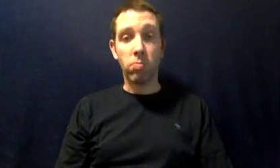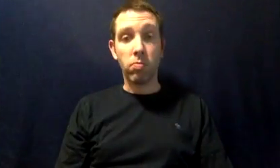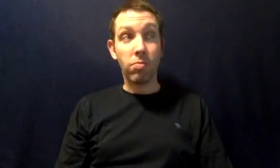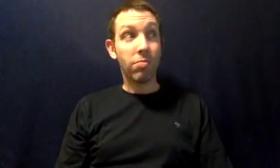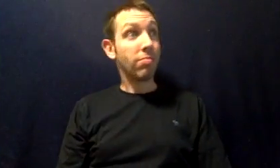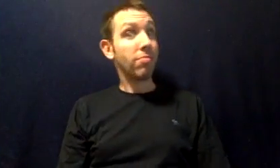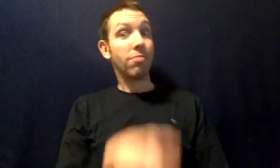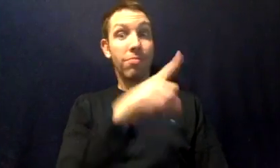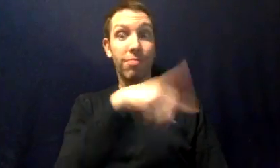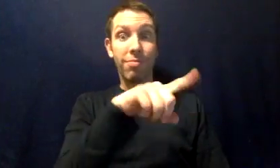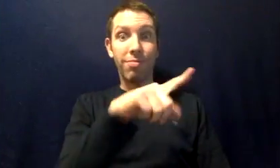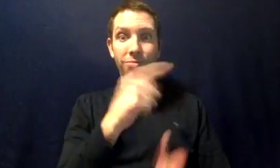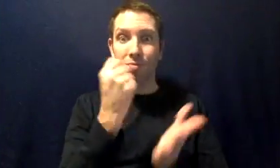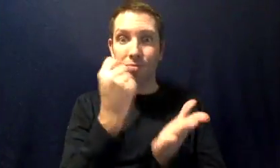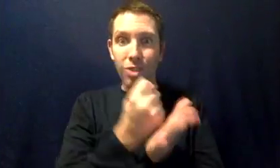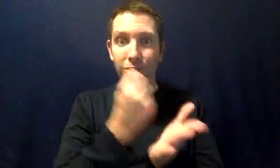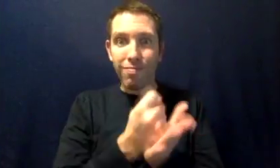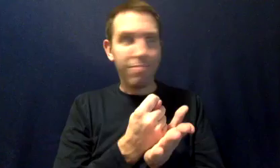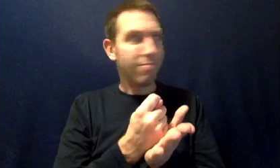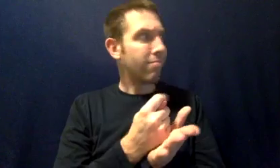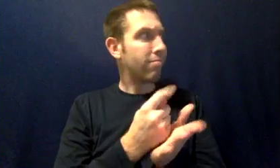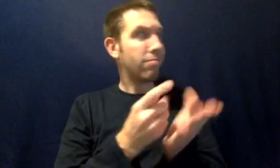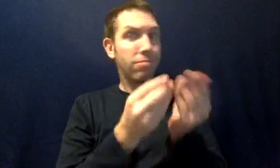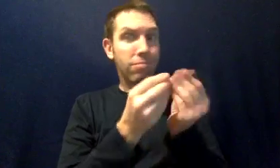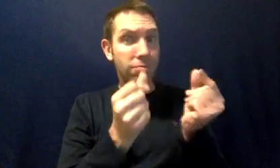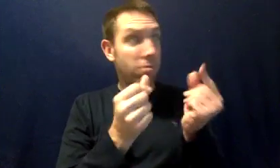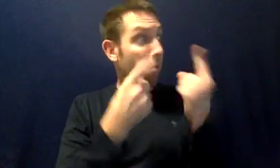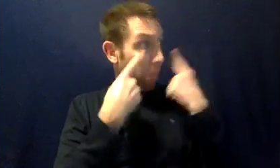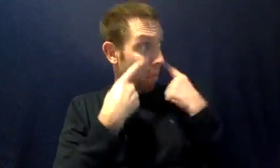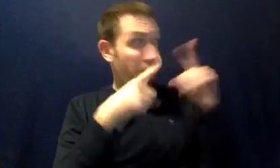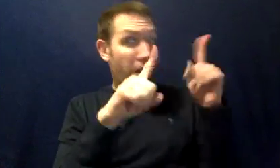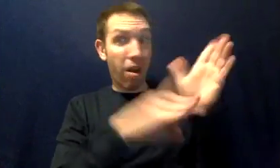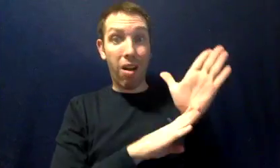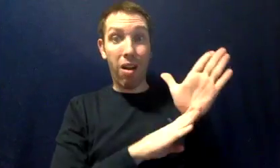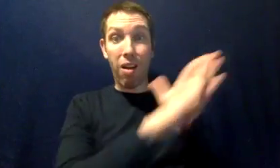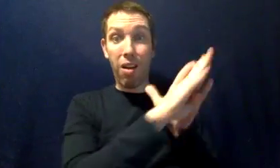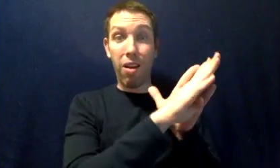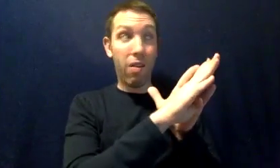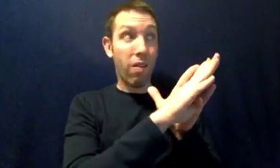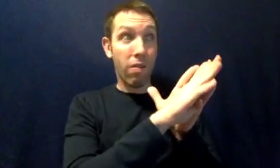As treatments and cures are developed